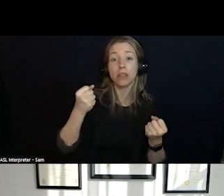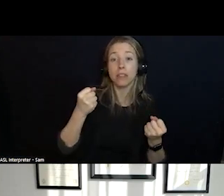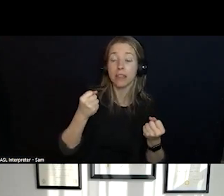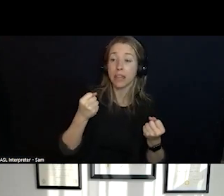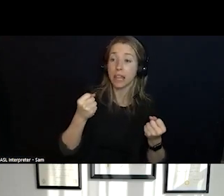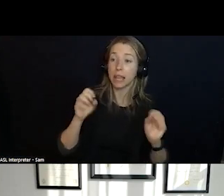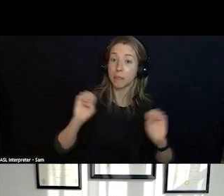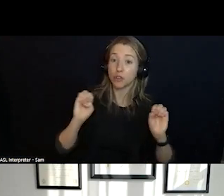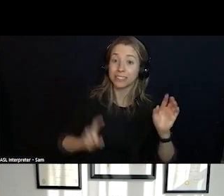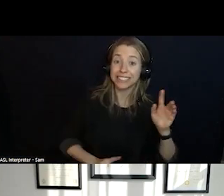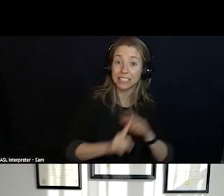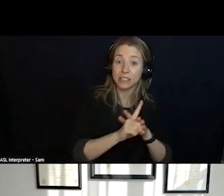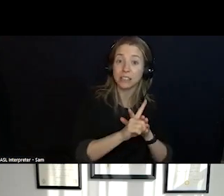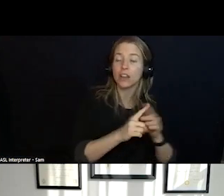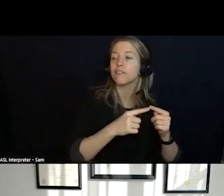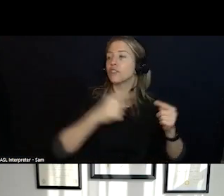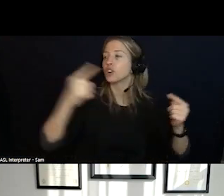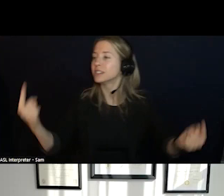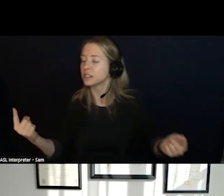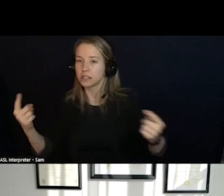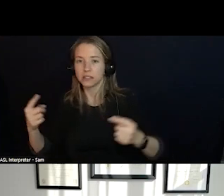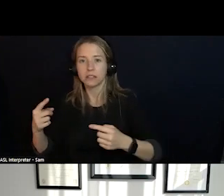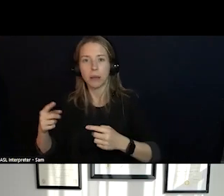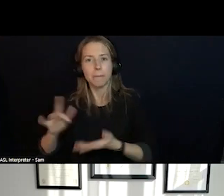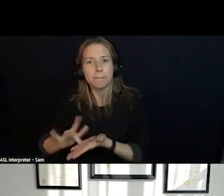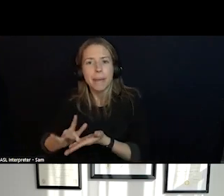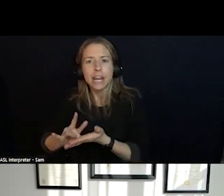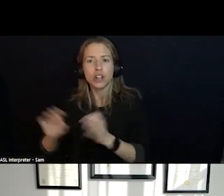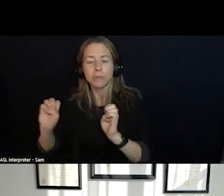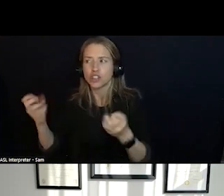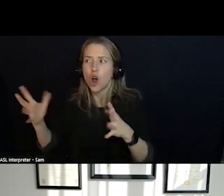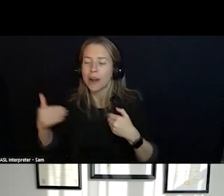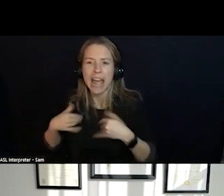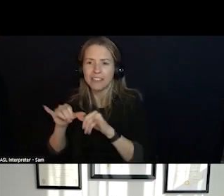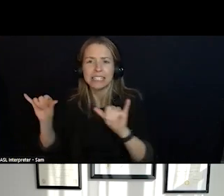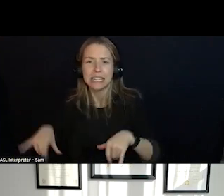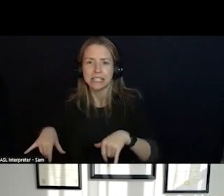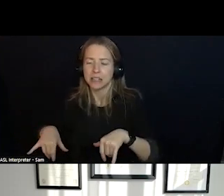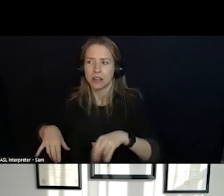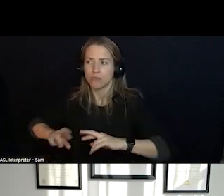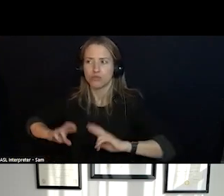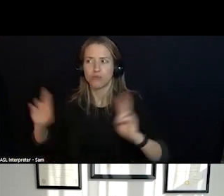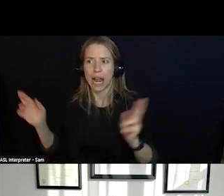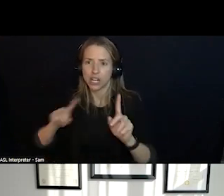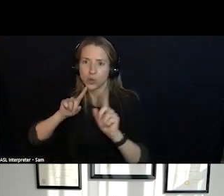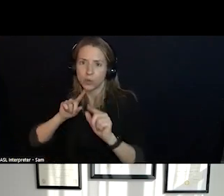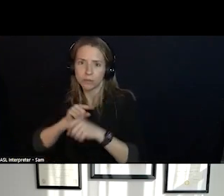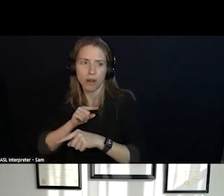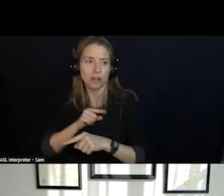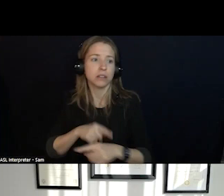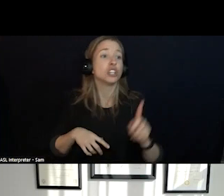OTHERS WHERE WE HAVE A ROBUST SYSTEM. THIS ANSWER IS USUALLY CALL EMS OR CALL